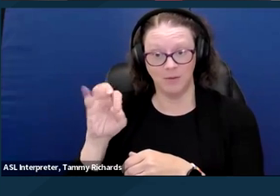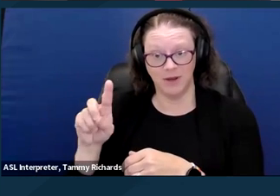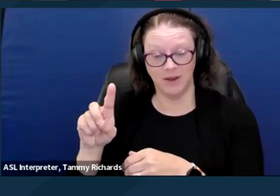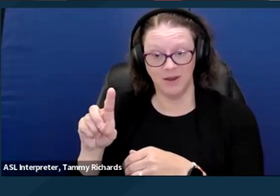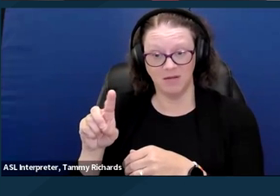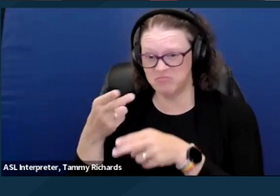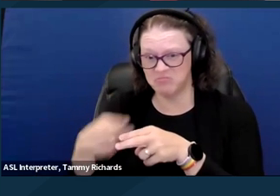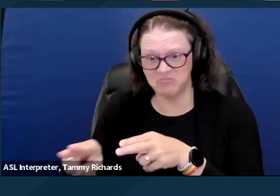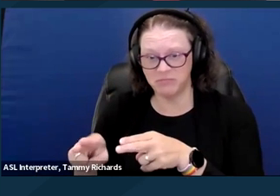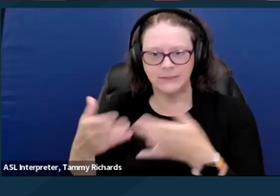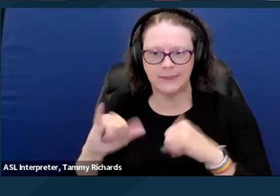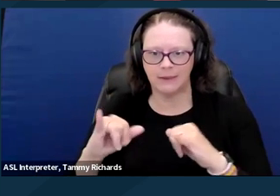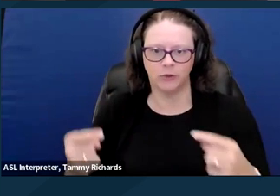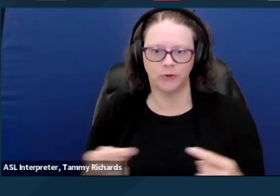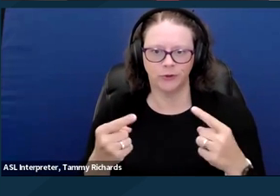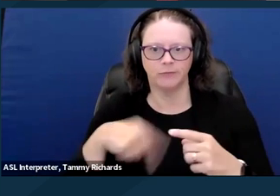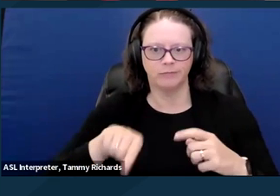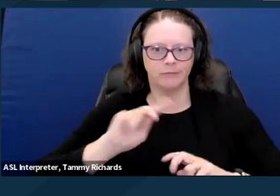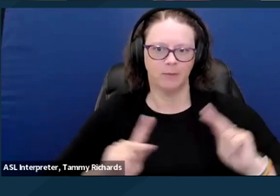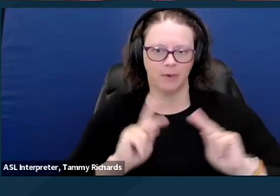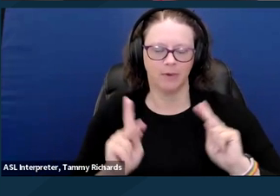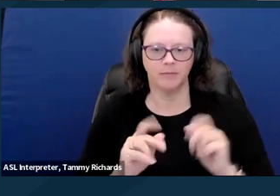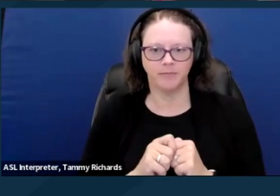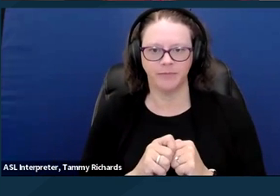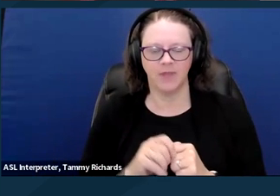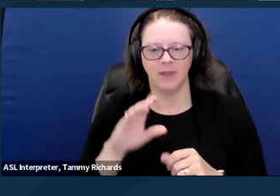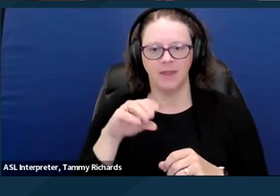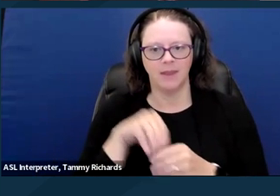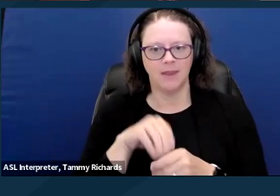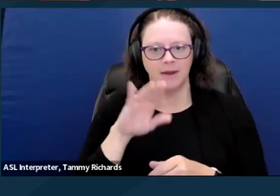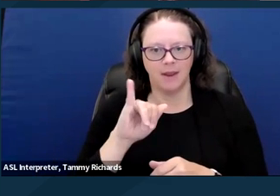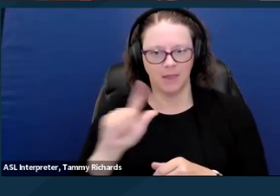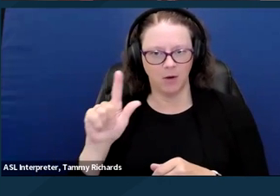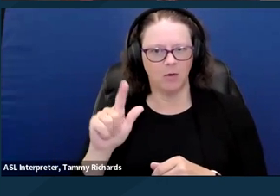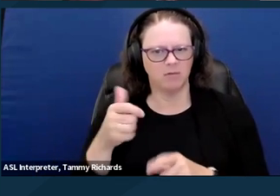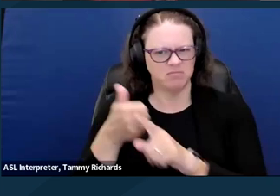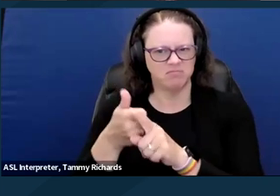In litigation in Illinois, which is one of those pilot program states,